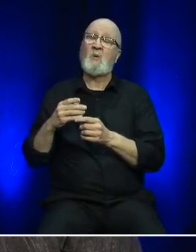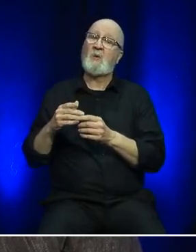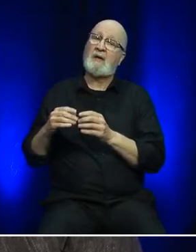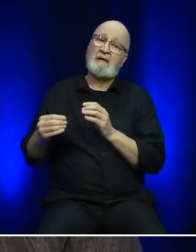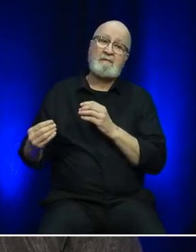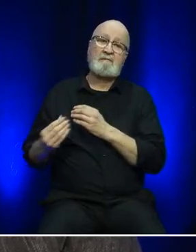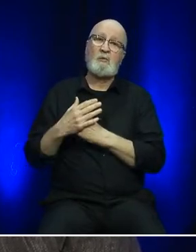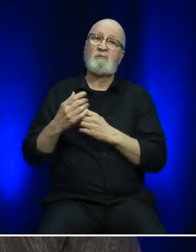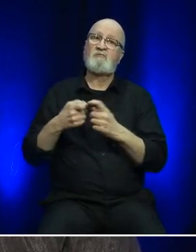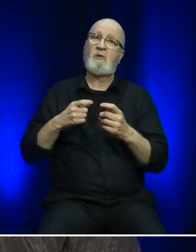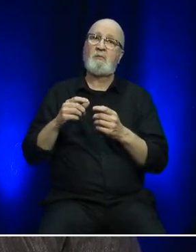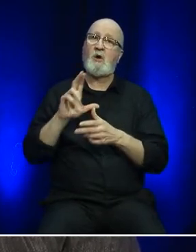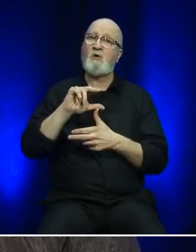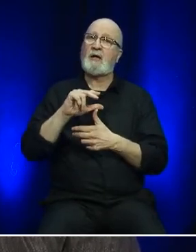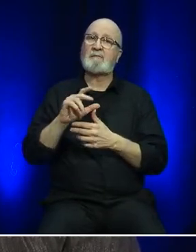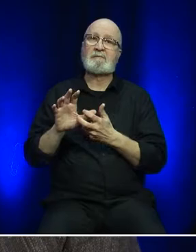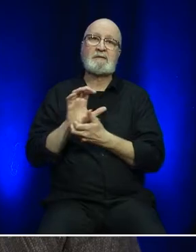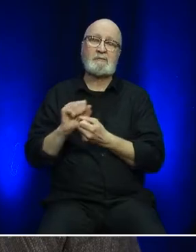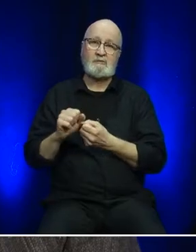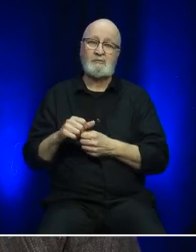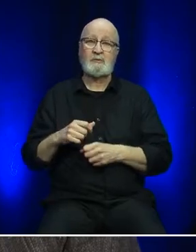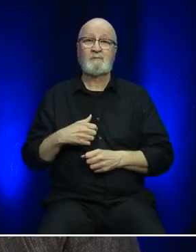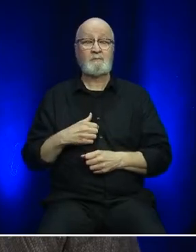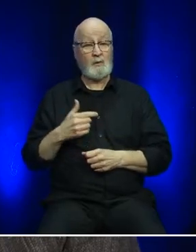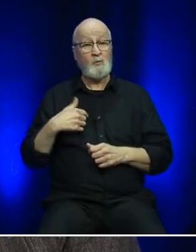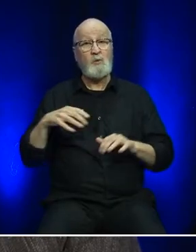We are working to help those needing assistance, through